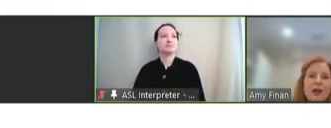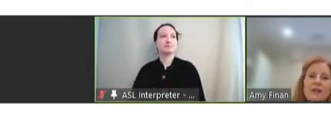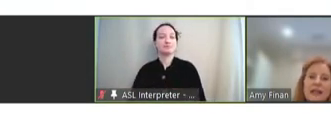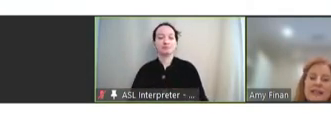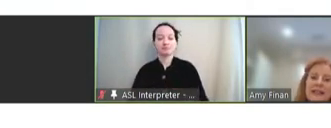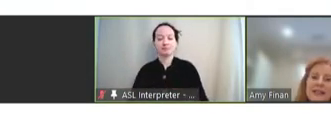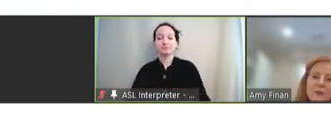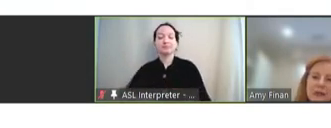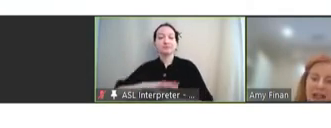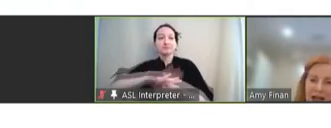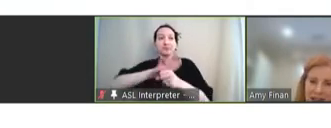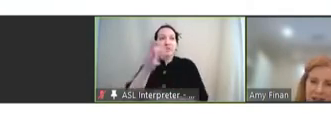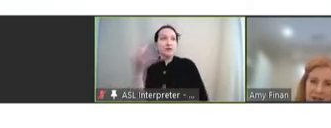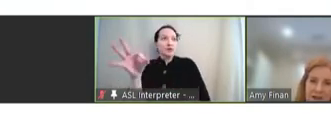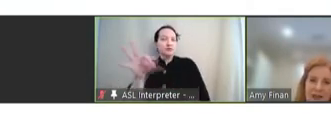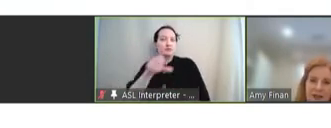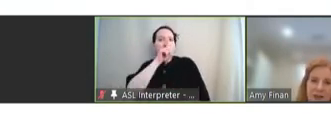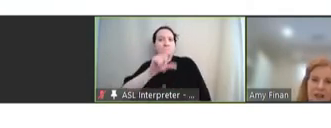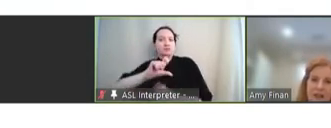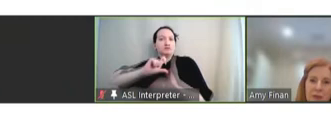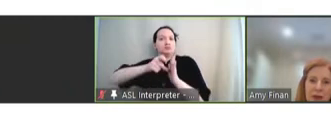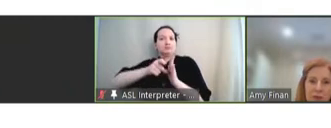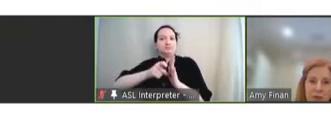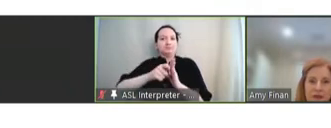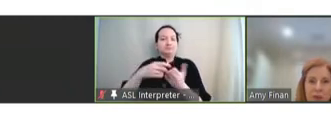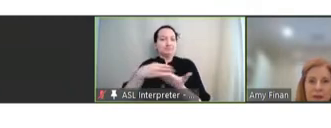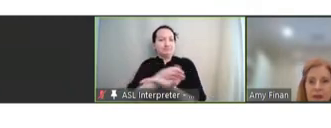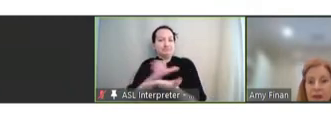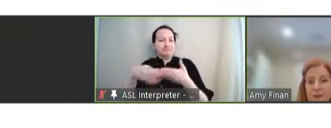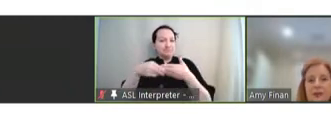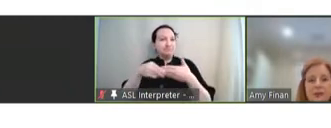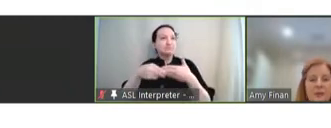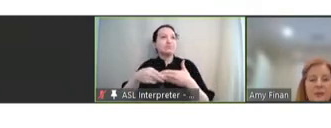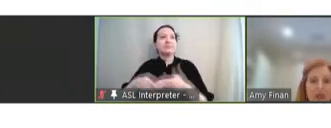COVID-19 has really highlighted the agility of public-private partnerships to respond